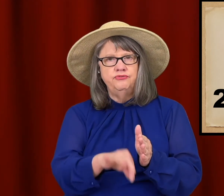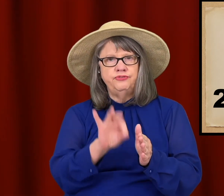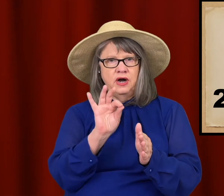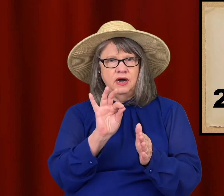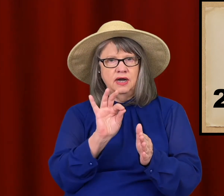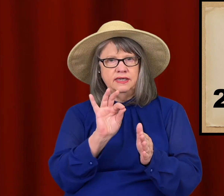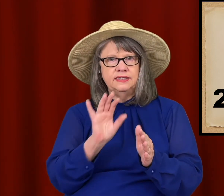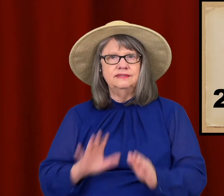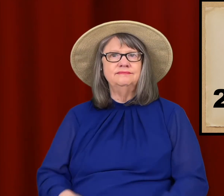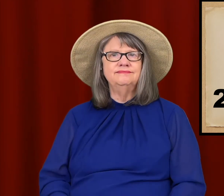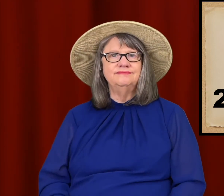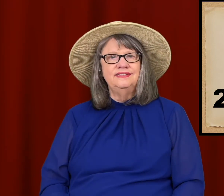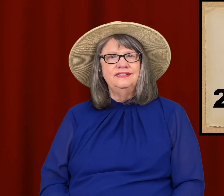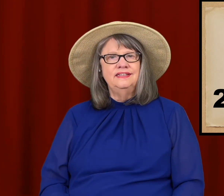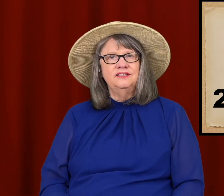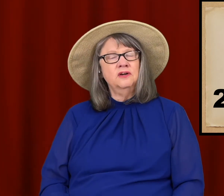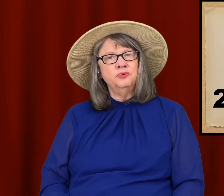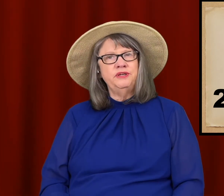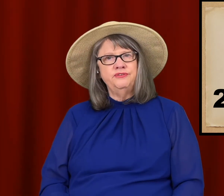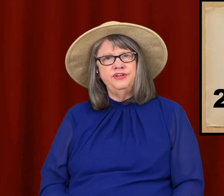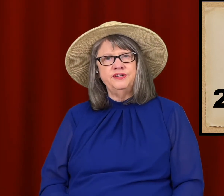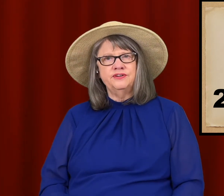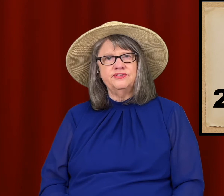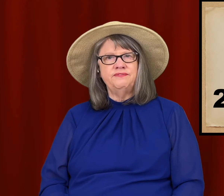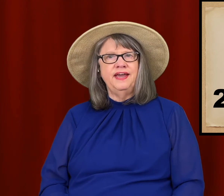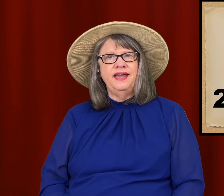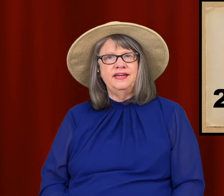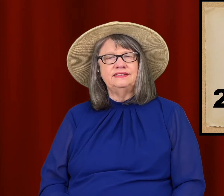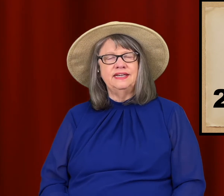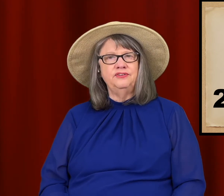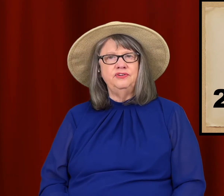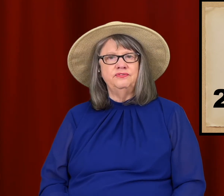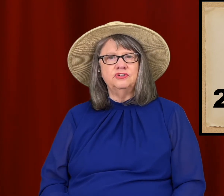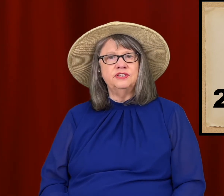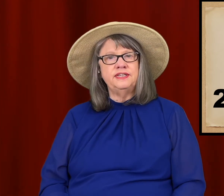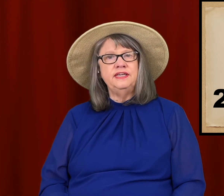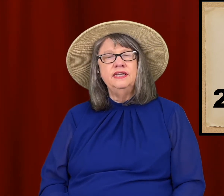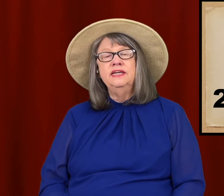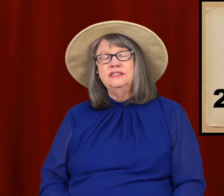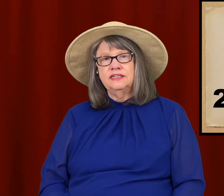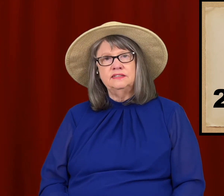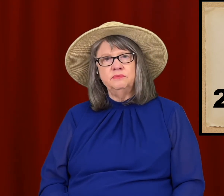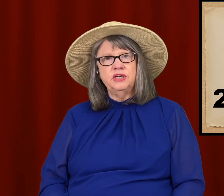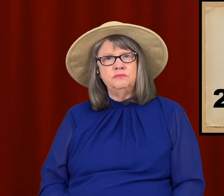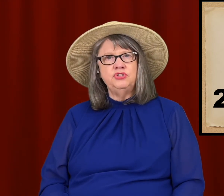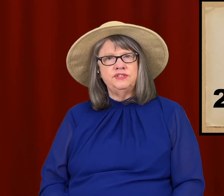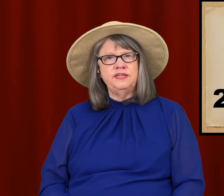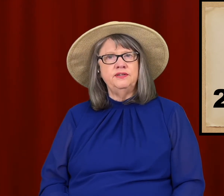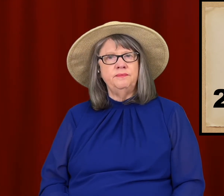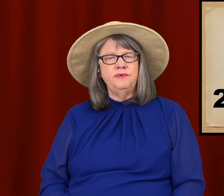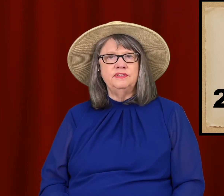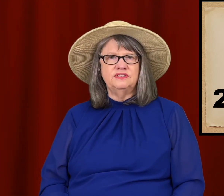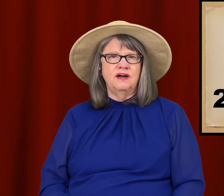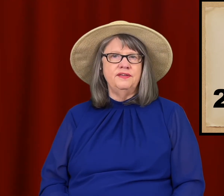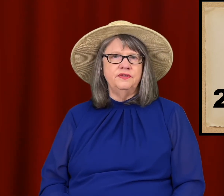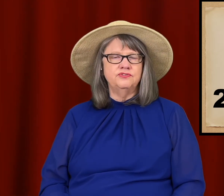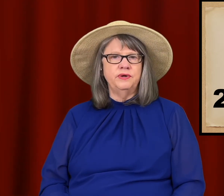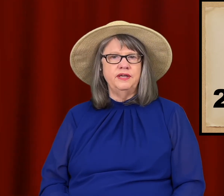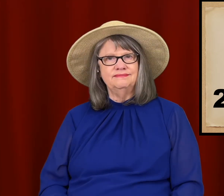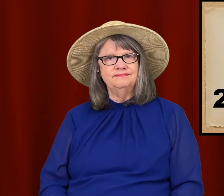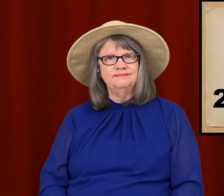FIND. Dr. Bill Vicars of the ASL University said sometimes you see it signed this way.